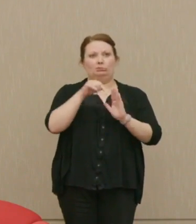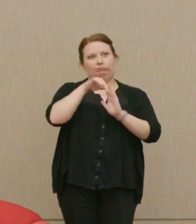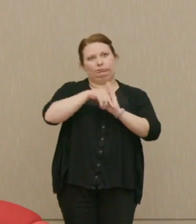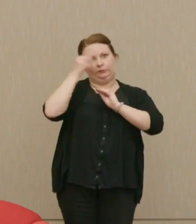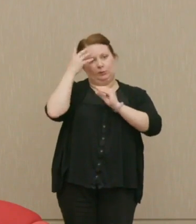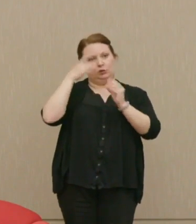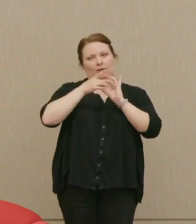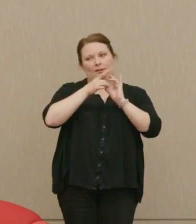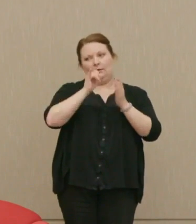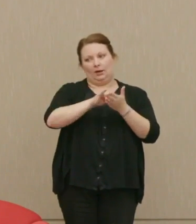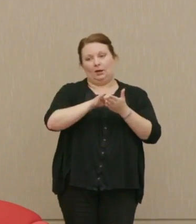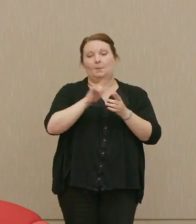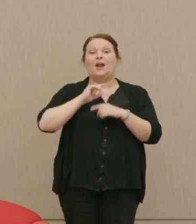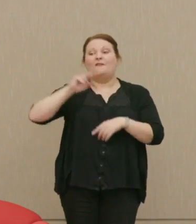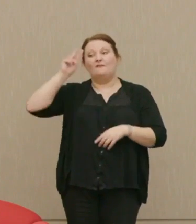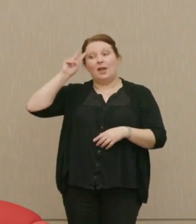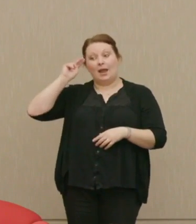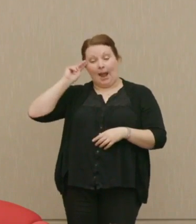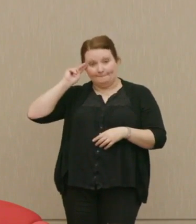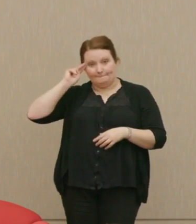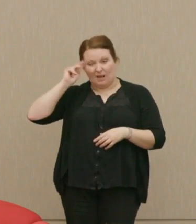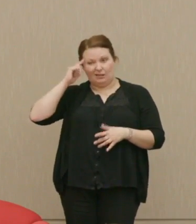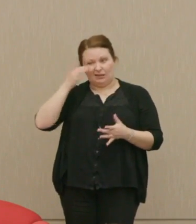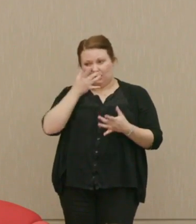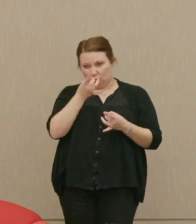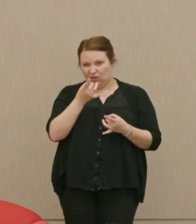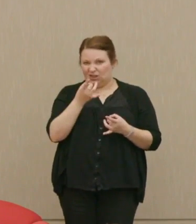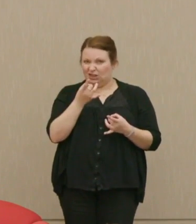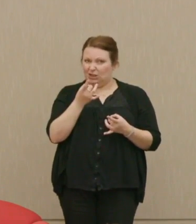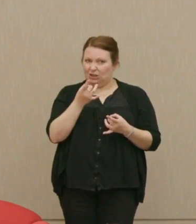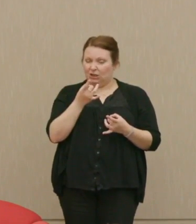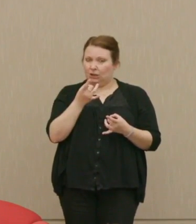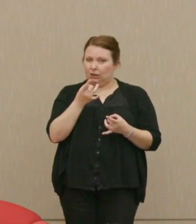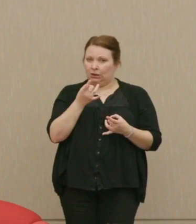Dr. Ellsberg: On Vietnam, I read an interesting thing today, to bring this right up to the